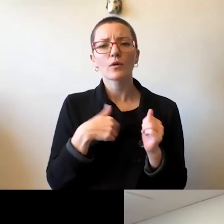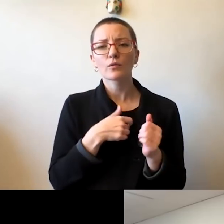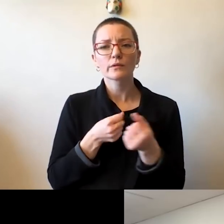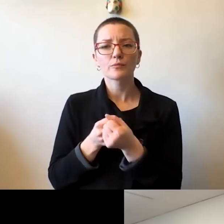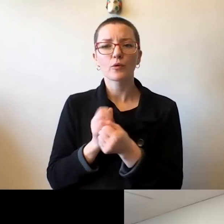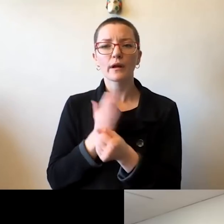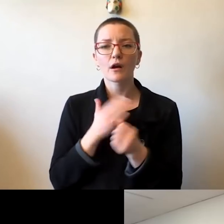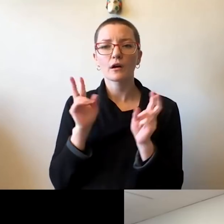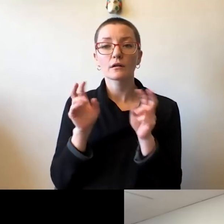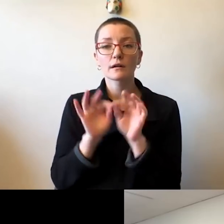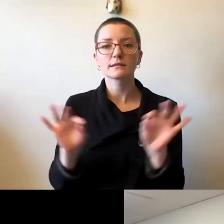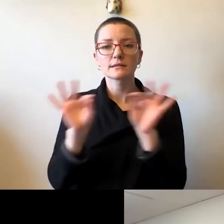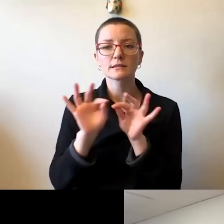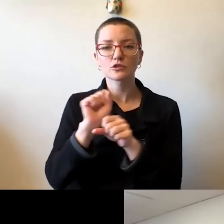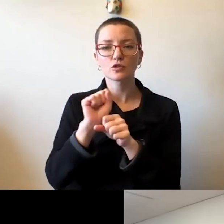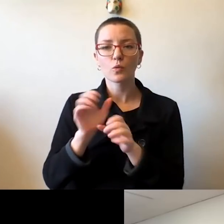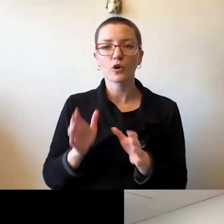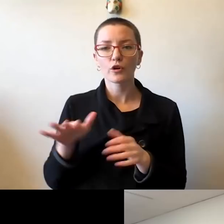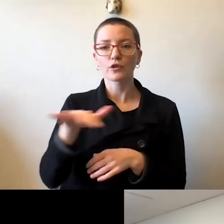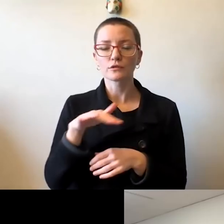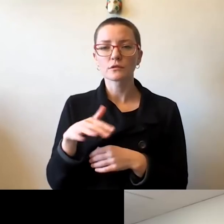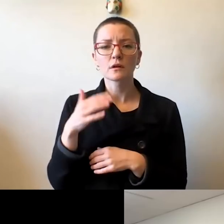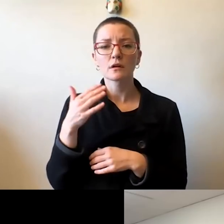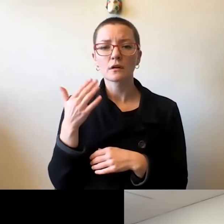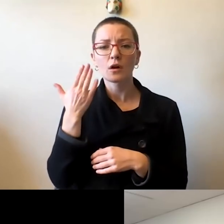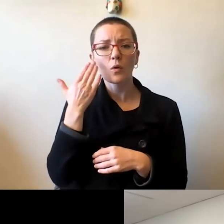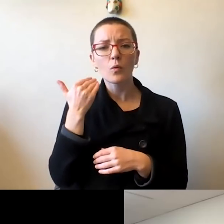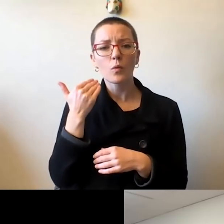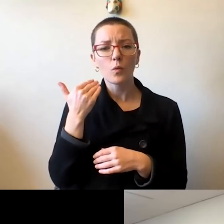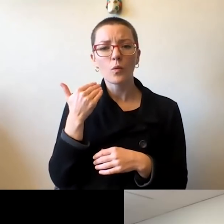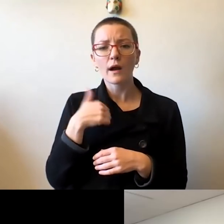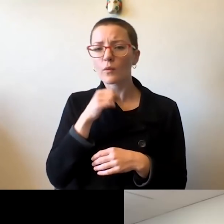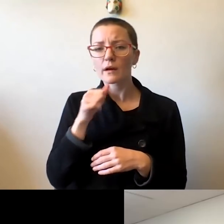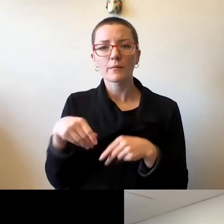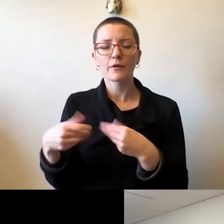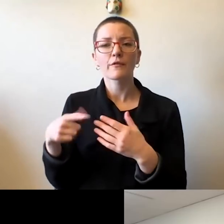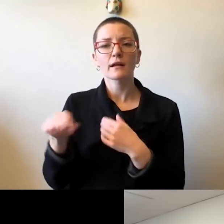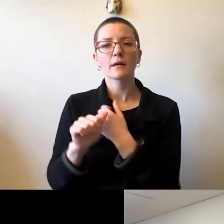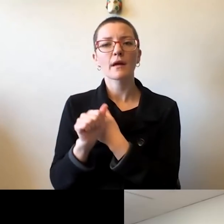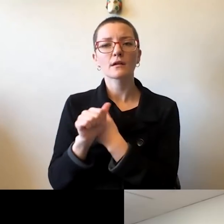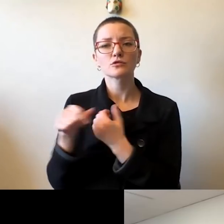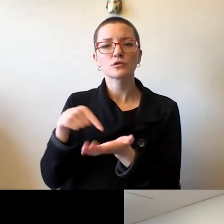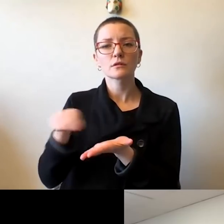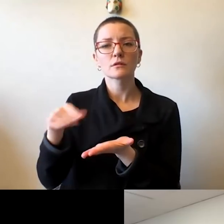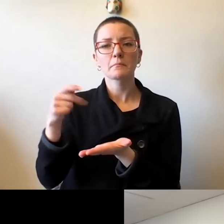Why are we providing them hazard pay? Robert J. Jones: Well, this is the question